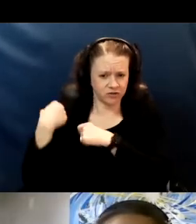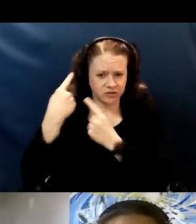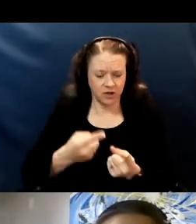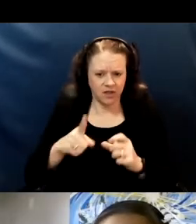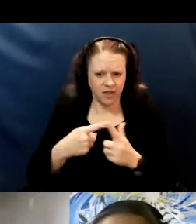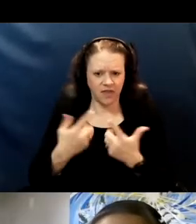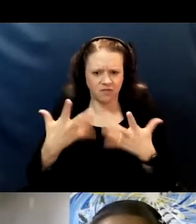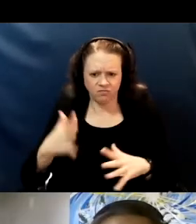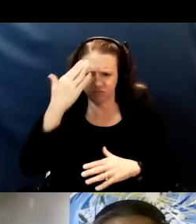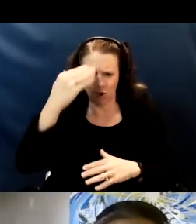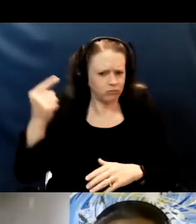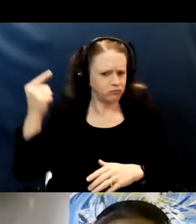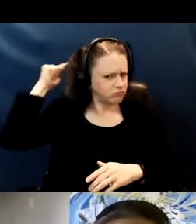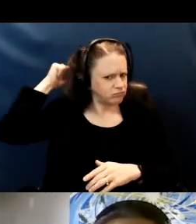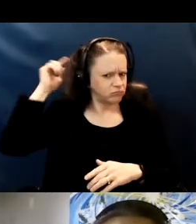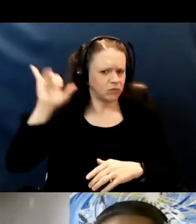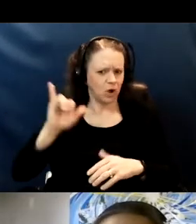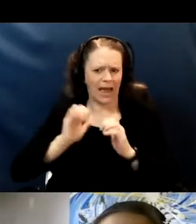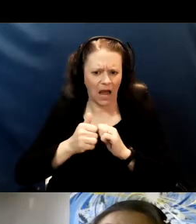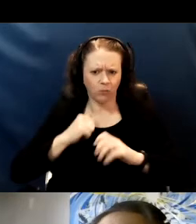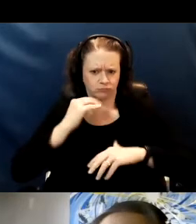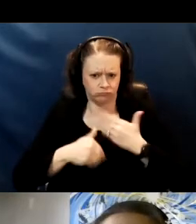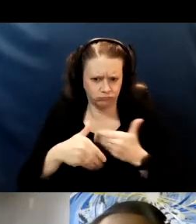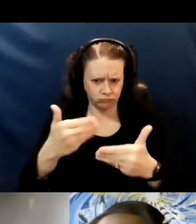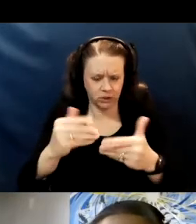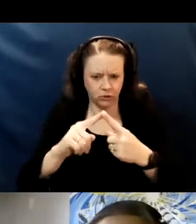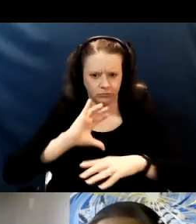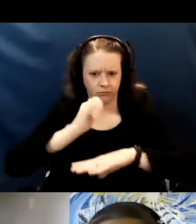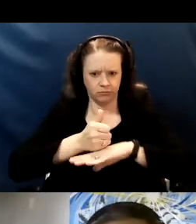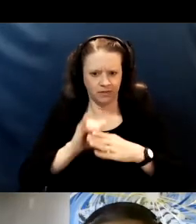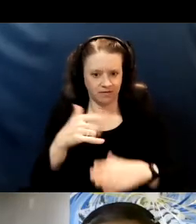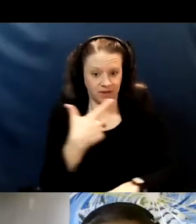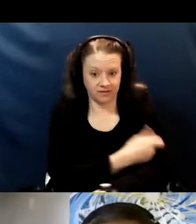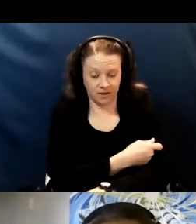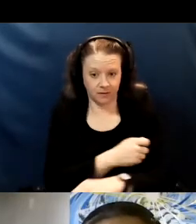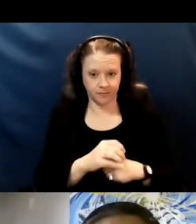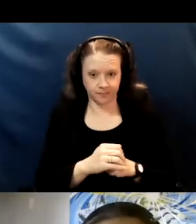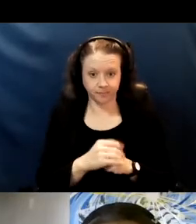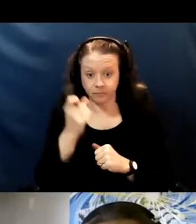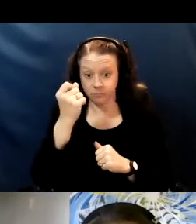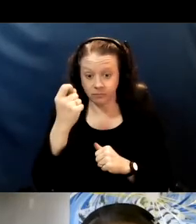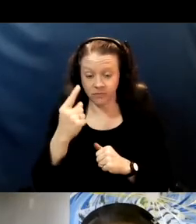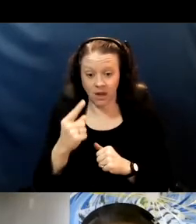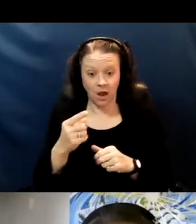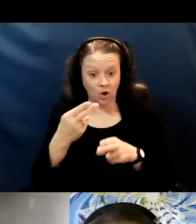as it was needed by the moment. What didn't get any shortcuts was the regulatory process.